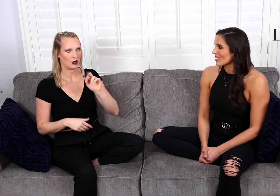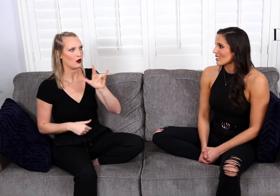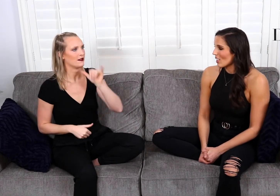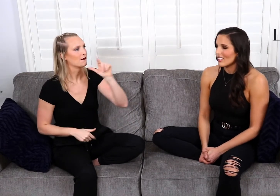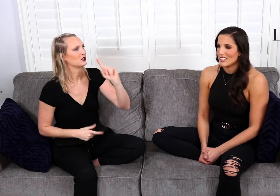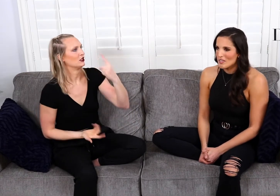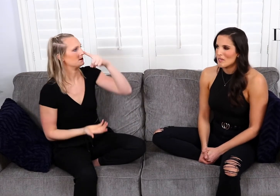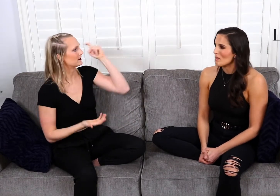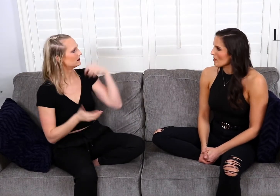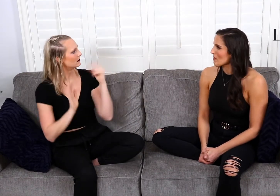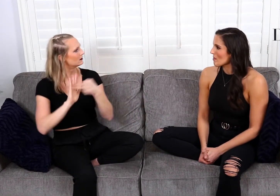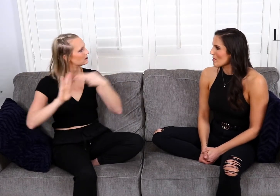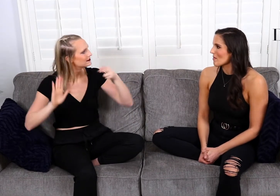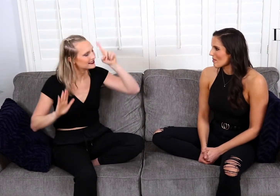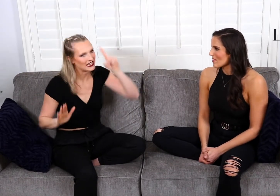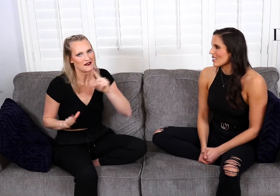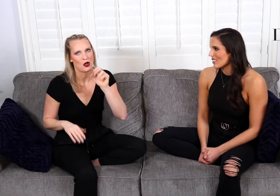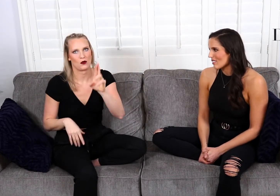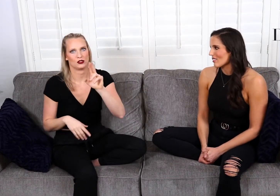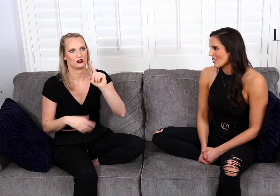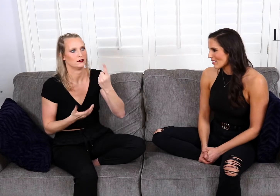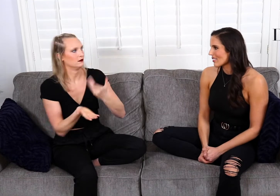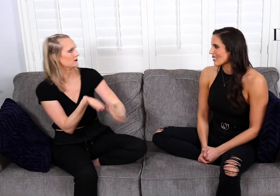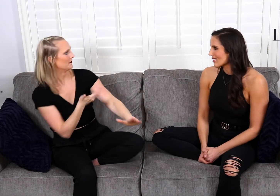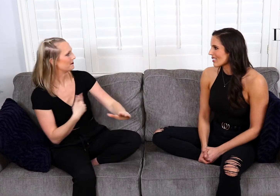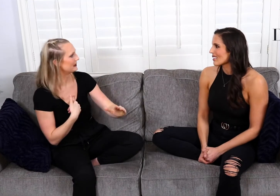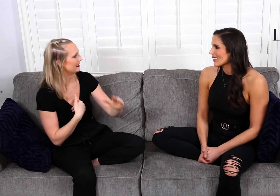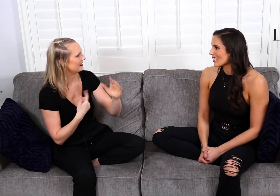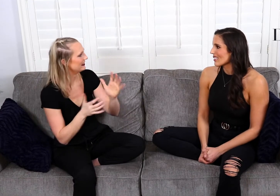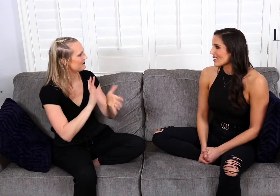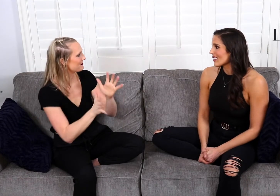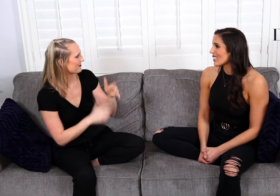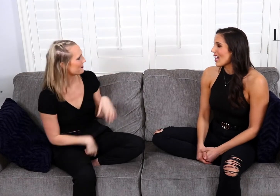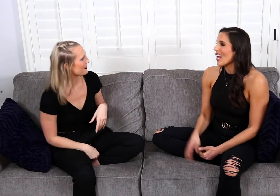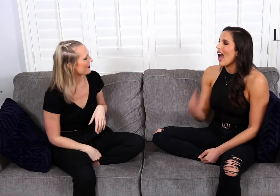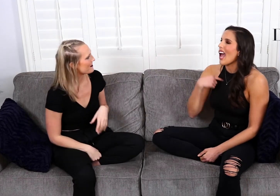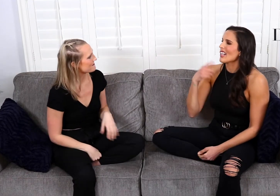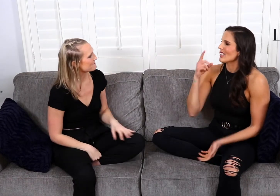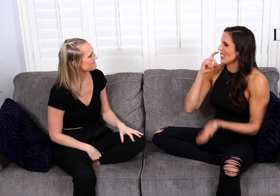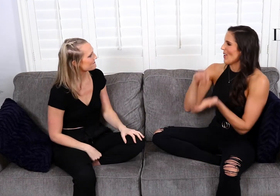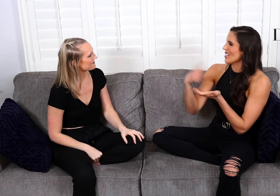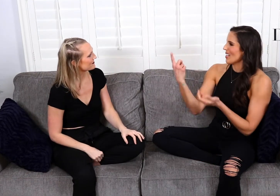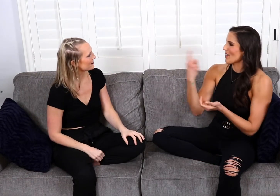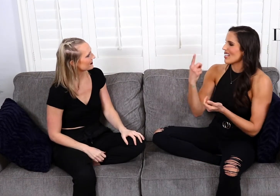and not just because I'm Deaf or just reject me.” And I noticed something too...